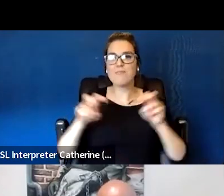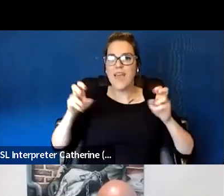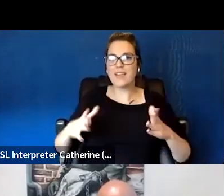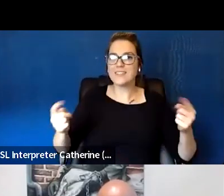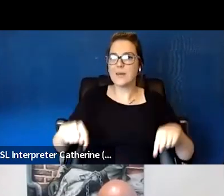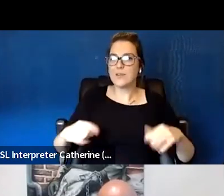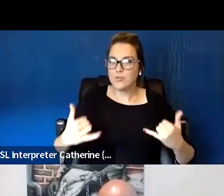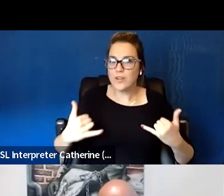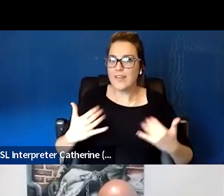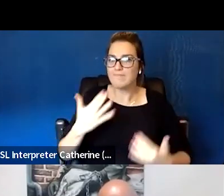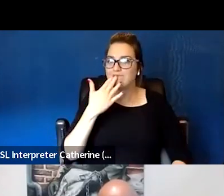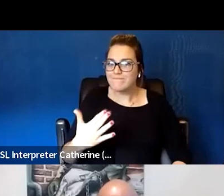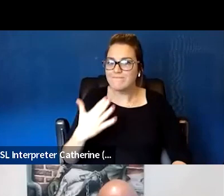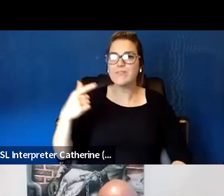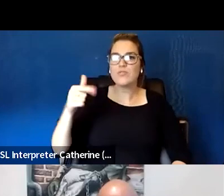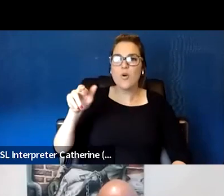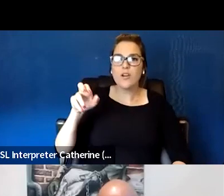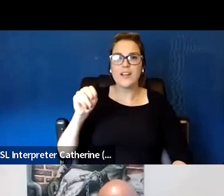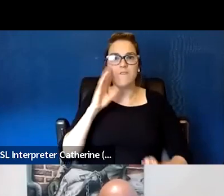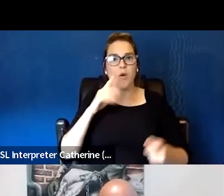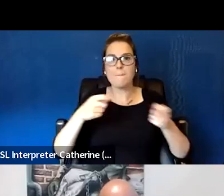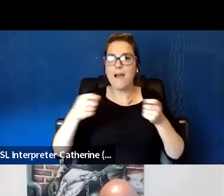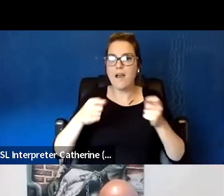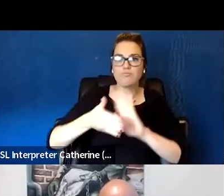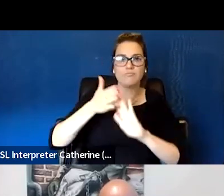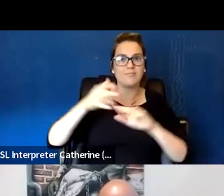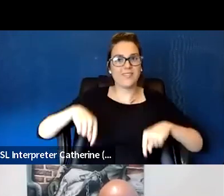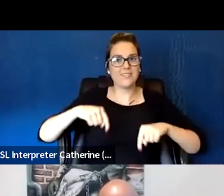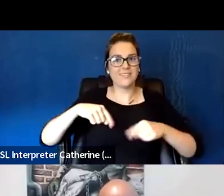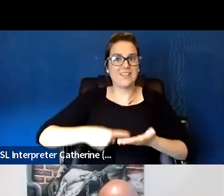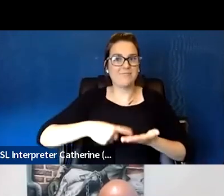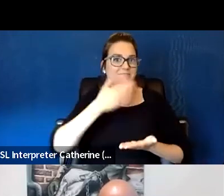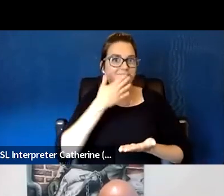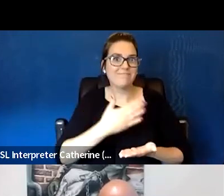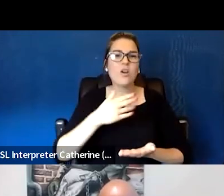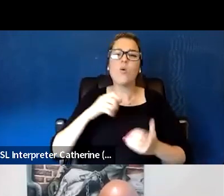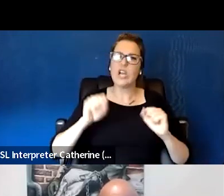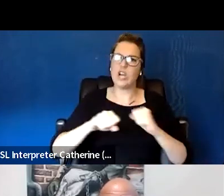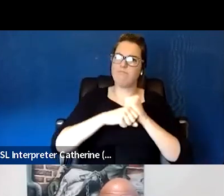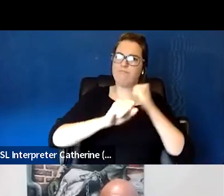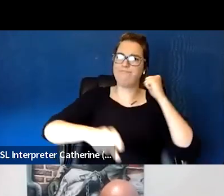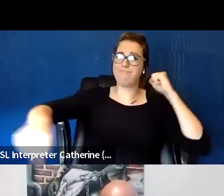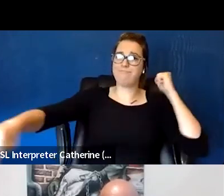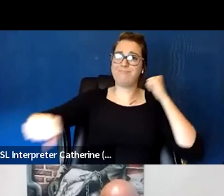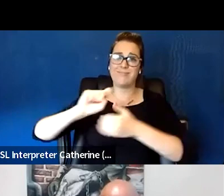And for Gordon, for moderating this discussion. I know that there's hours more that we could all talk together.